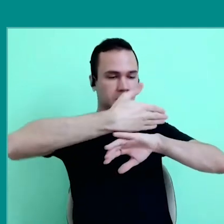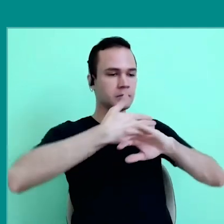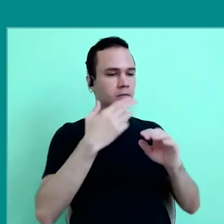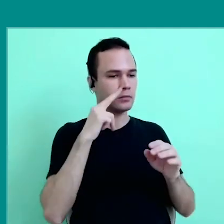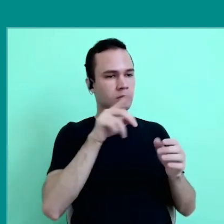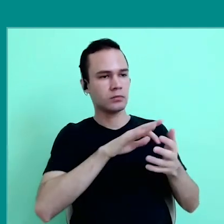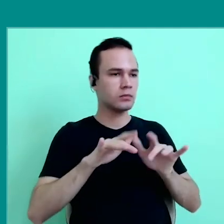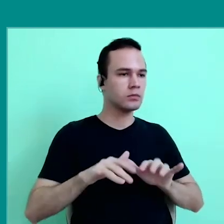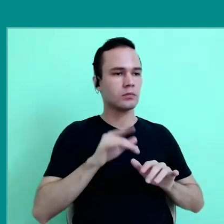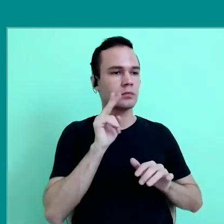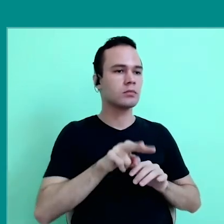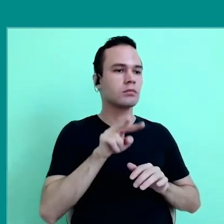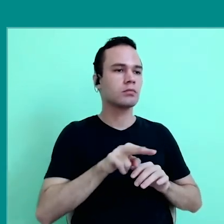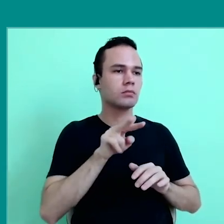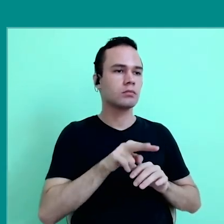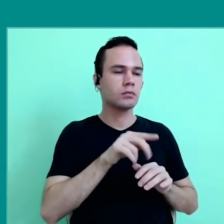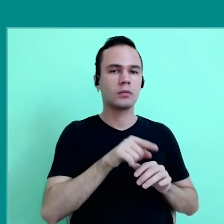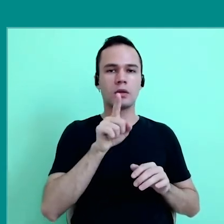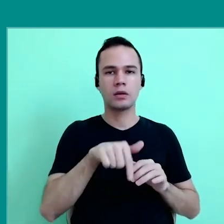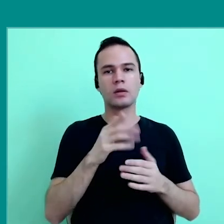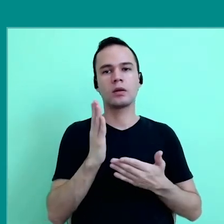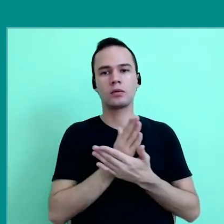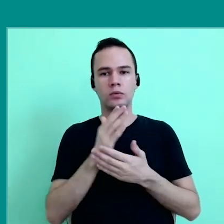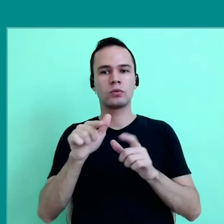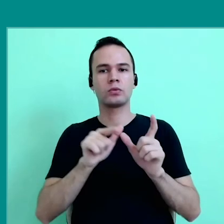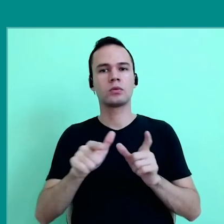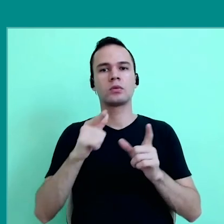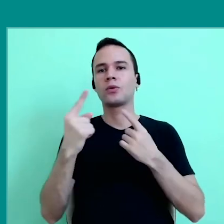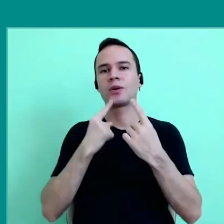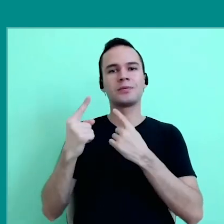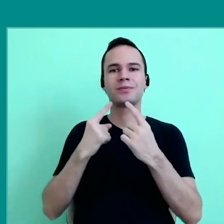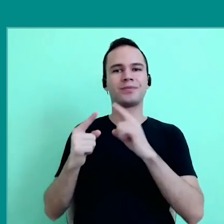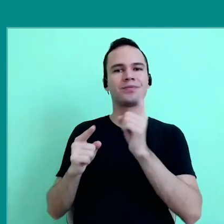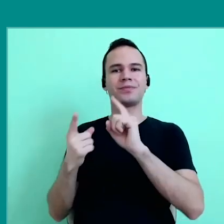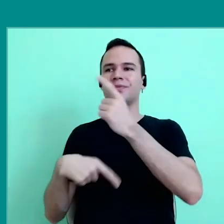your own screen, and no more, except in some spaces, organizing collective conversations,